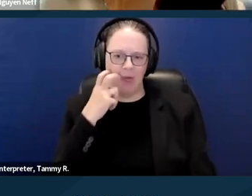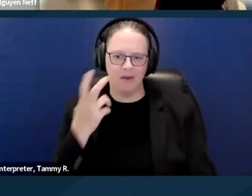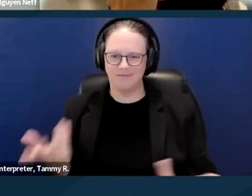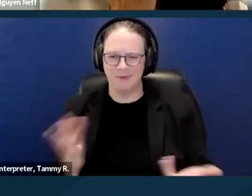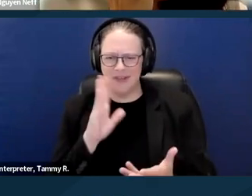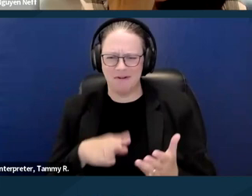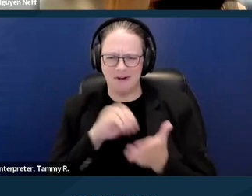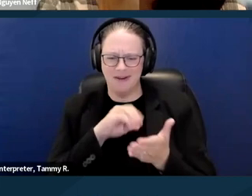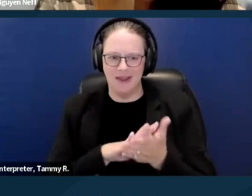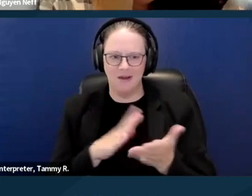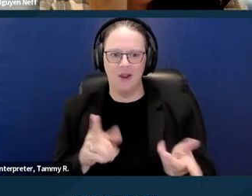with a person with a disability.